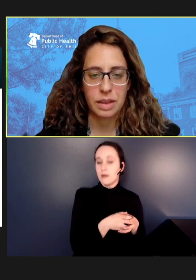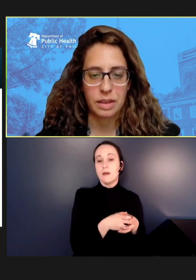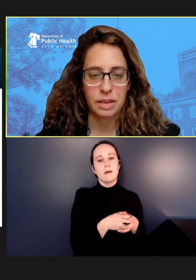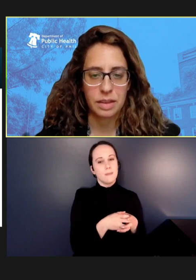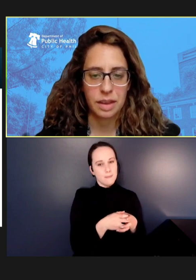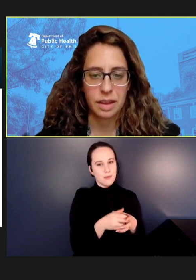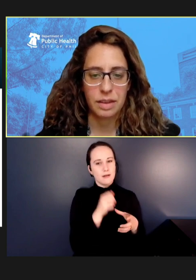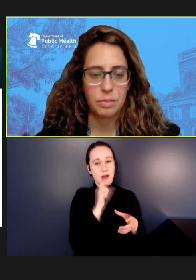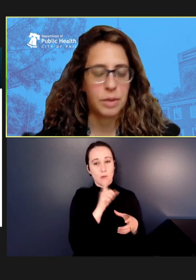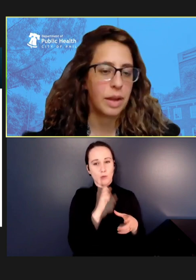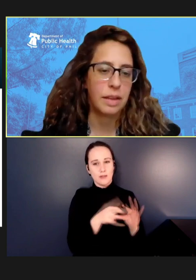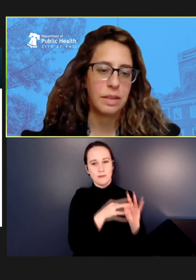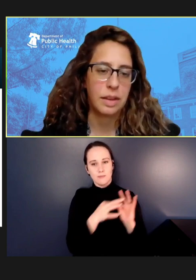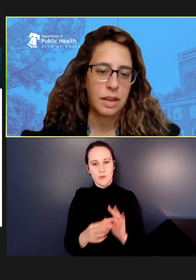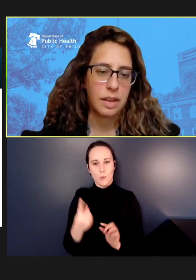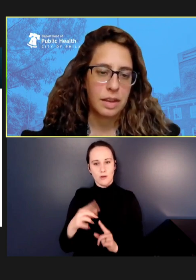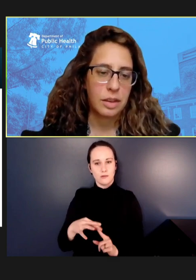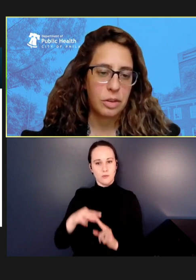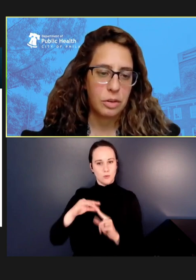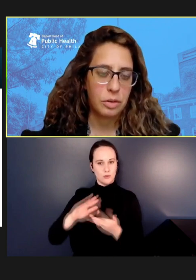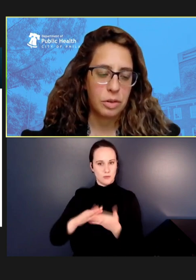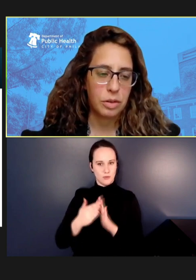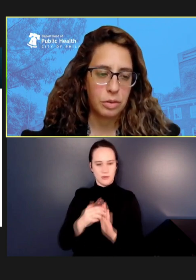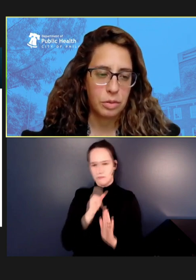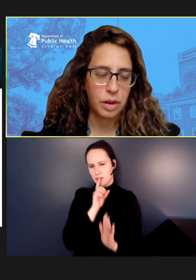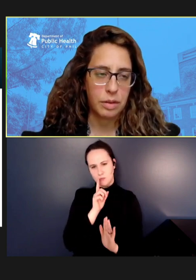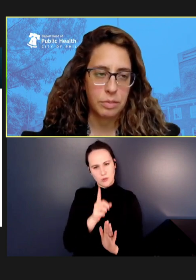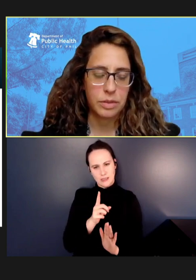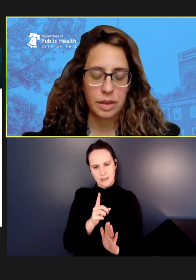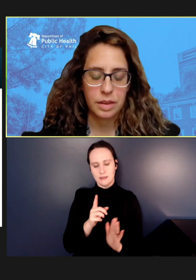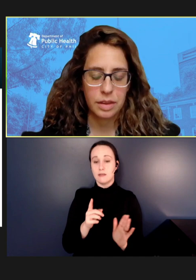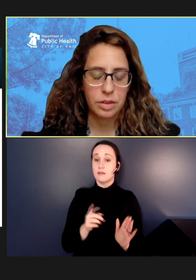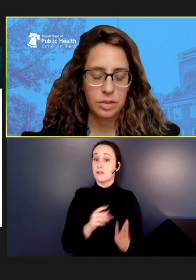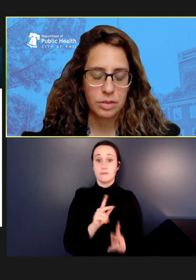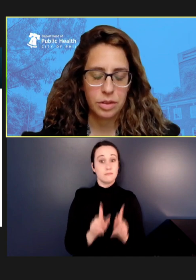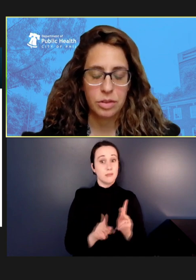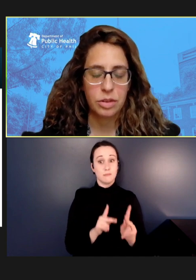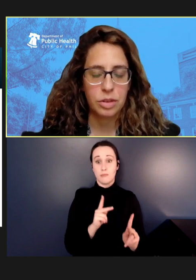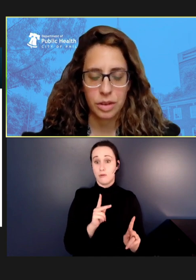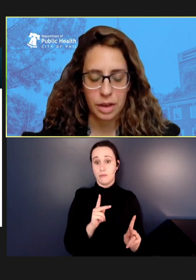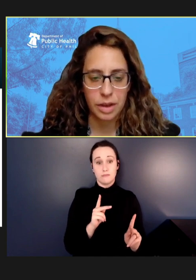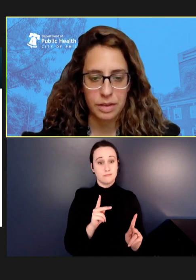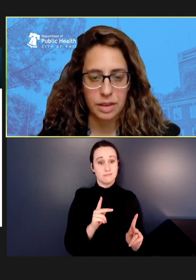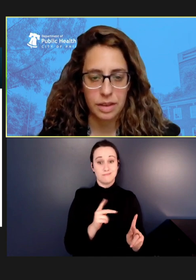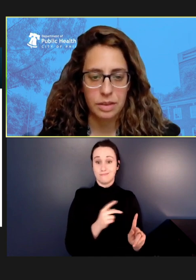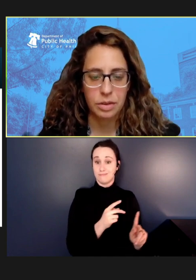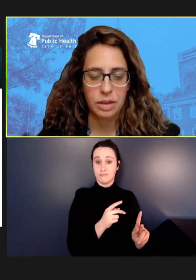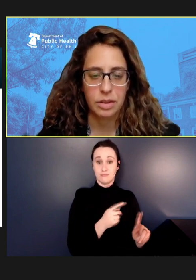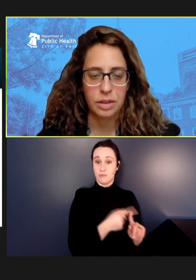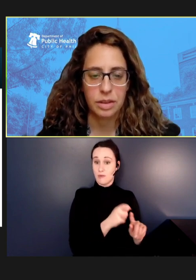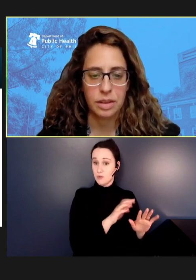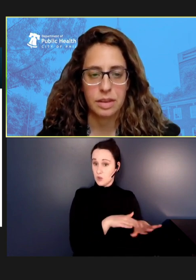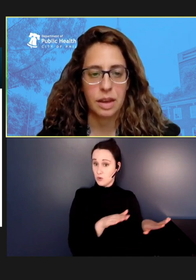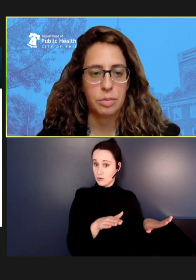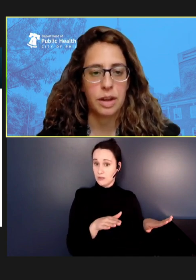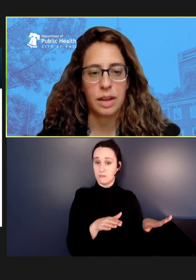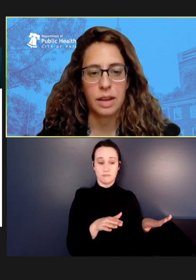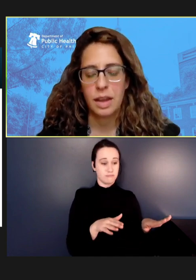They -- people had -- whose children were not vaccinated, who were included in this outbreak,